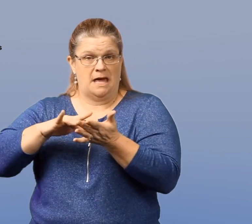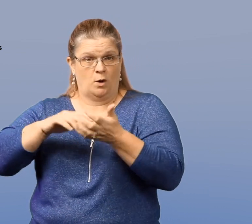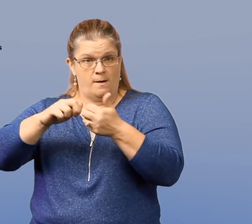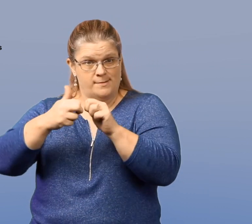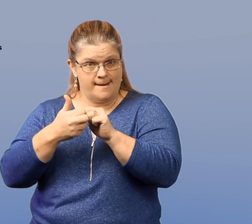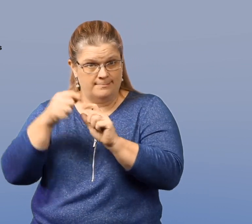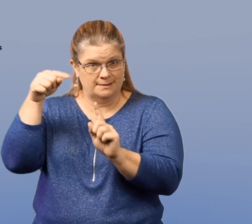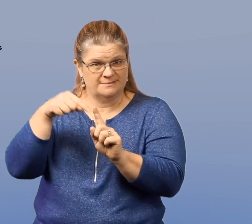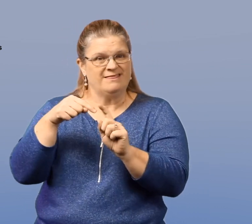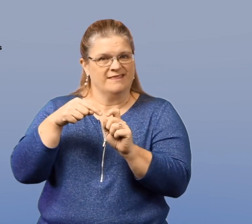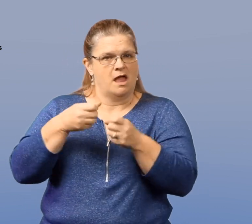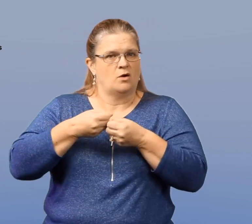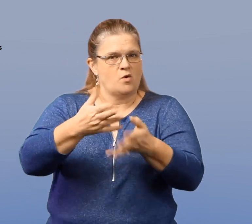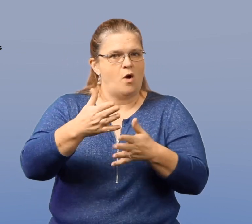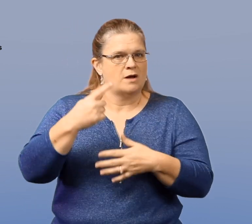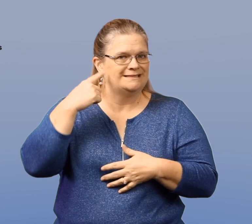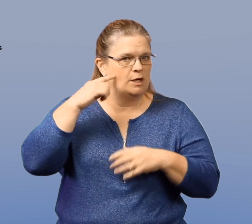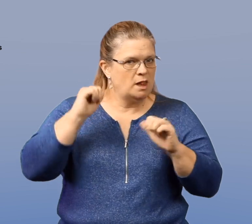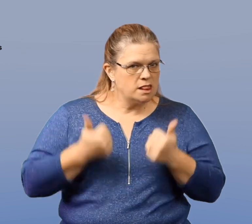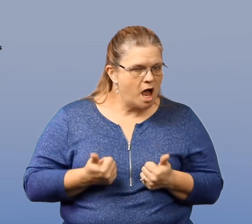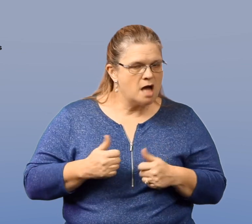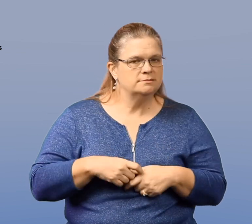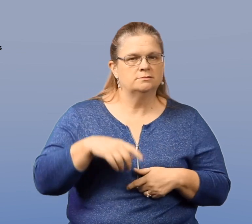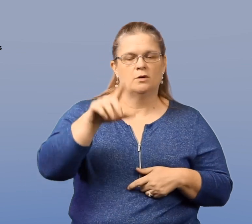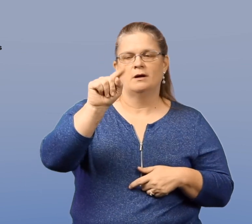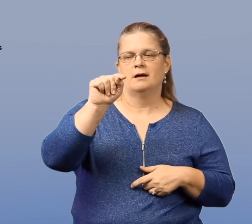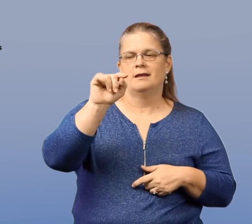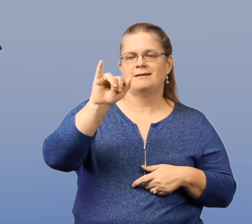that may be had a medical difficulty, which caused the hearing loss.